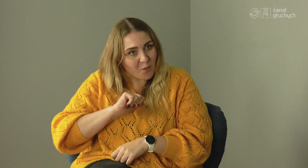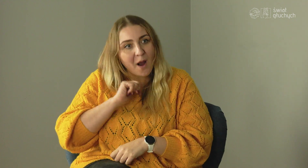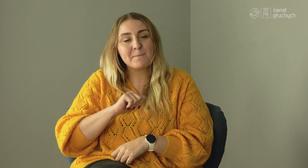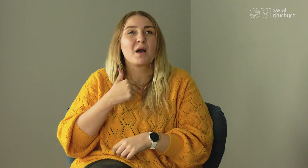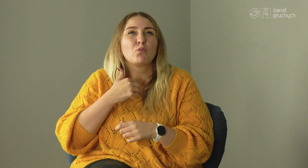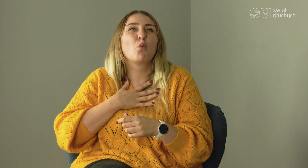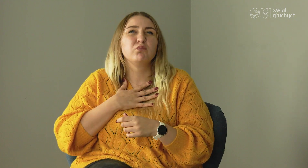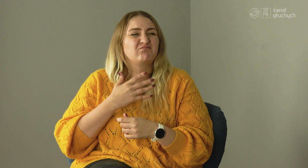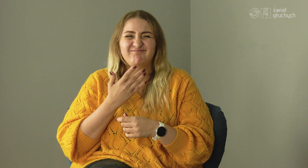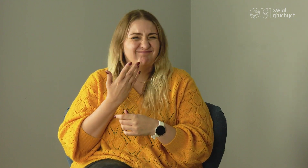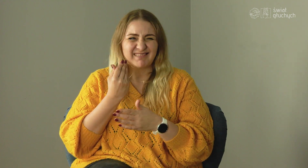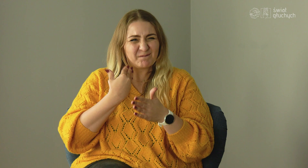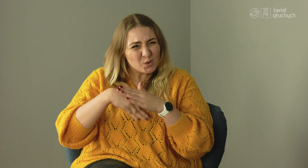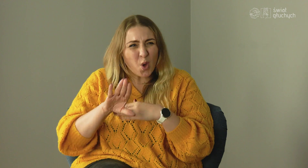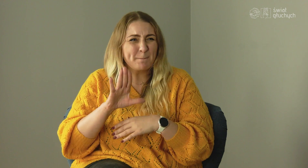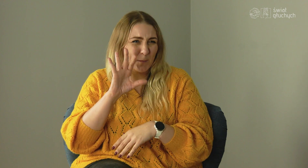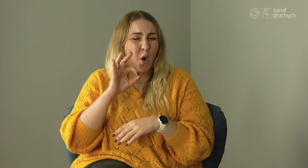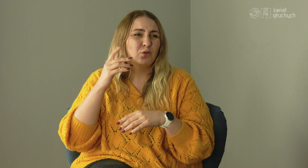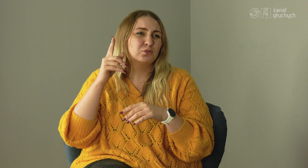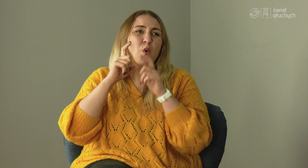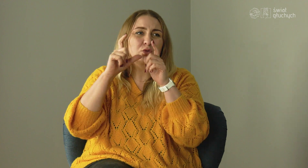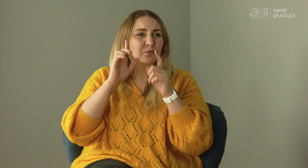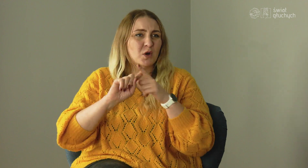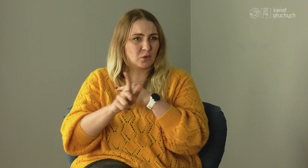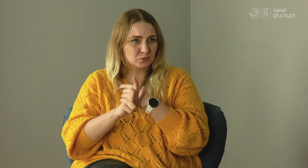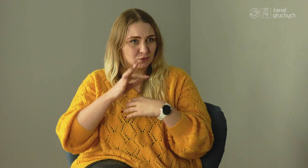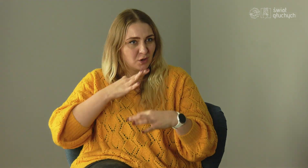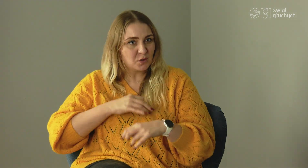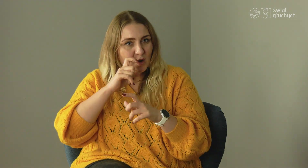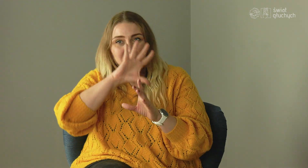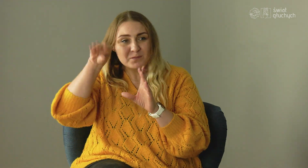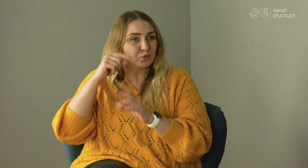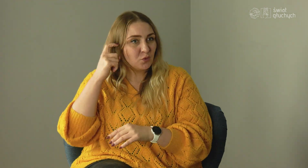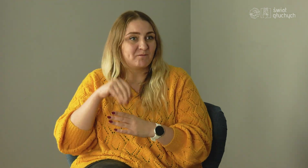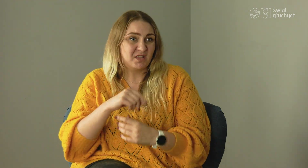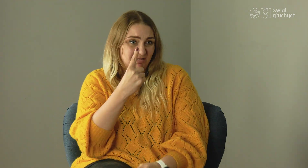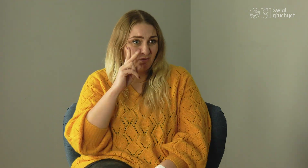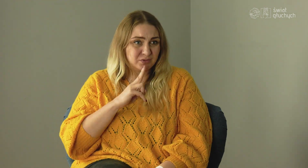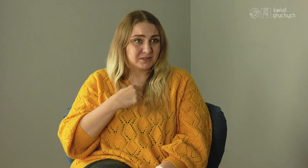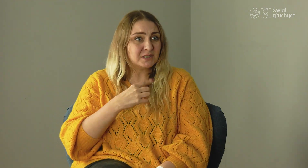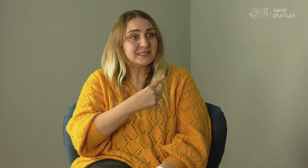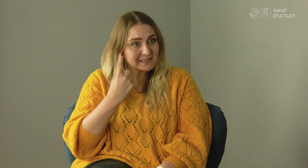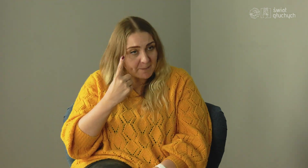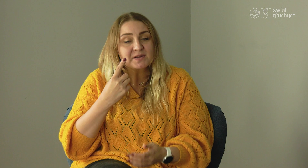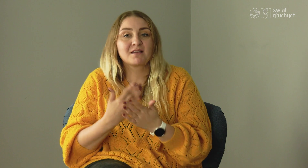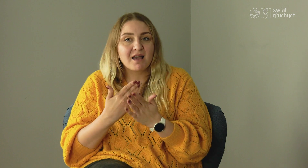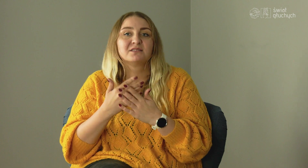I felt that I would not succeed, because there were a lot of people hearing, And I was the only one who was deaf.